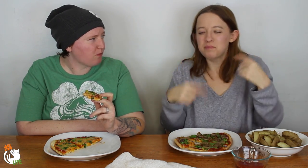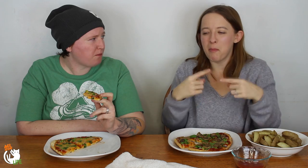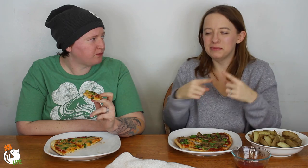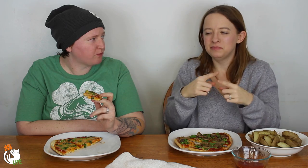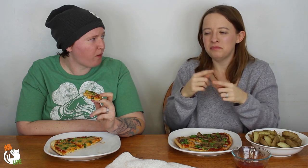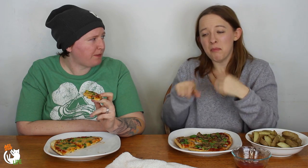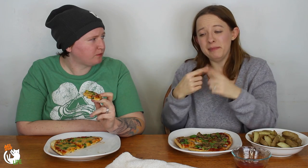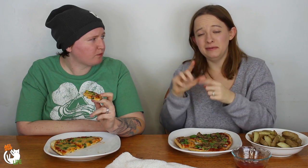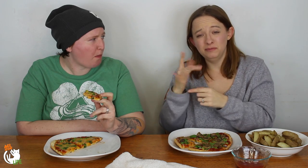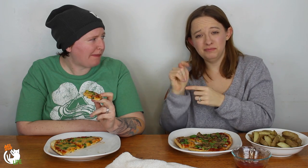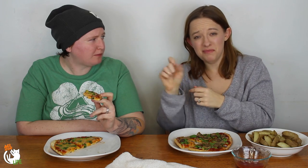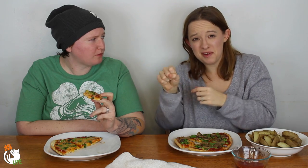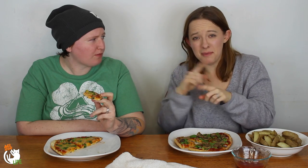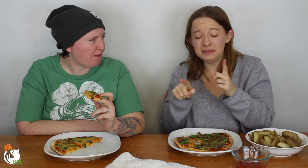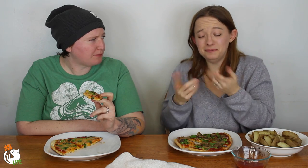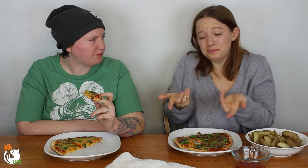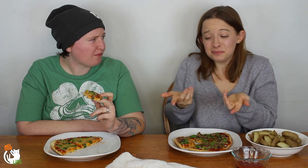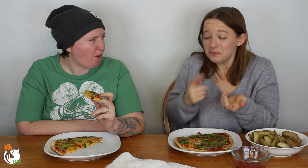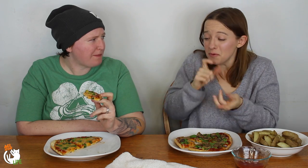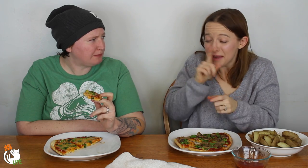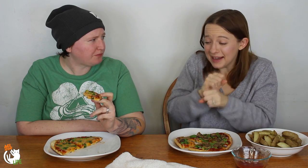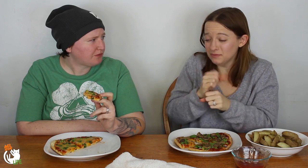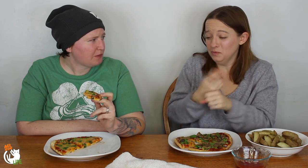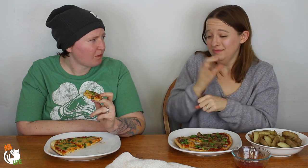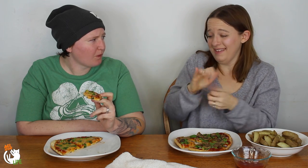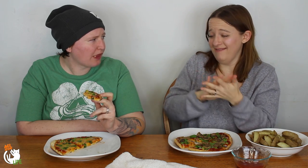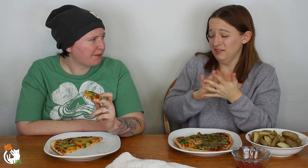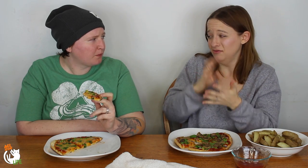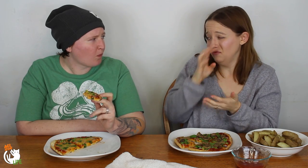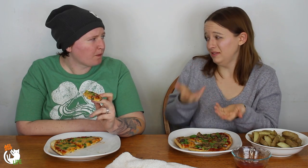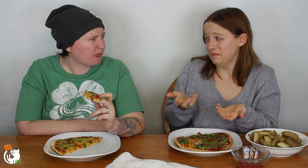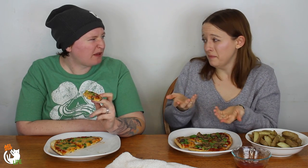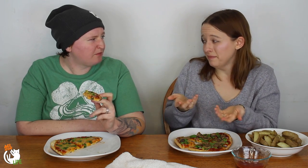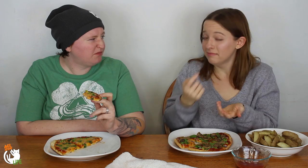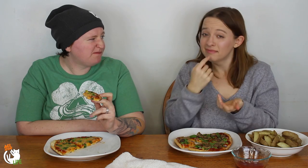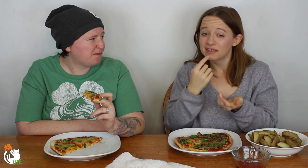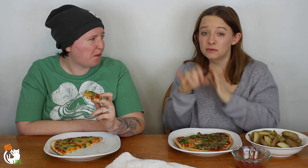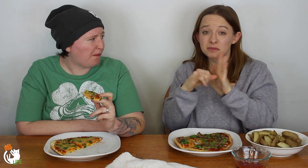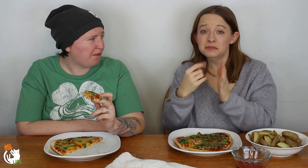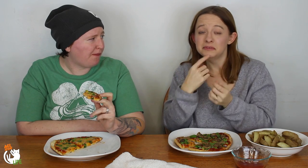I guess the big controversy is concerning the LGBT part but I mean really who is even using that "strict" filter?